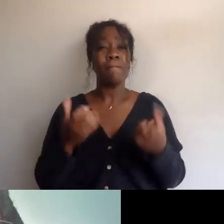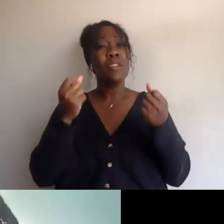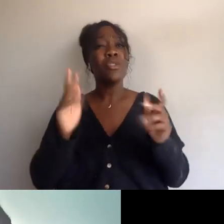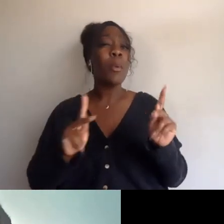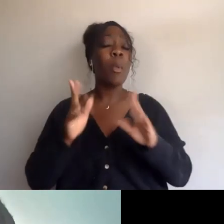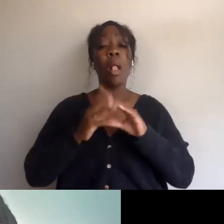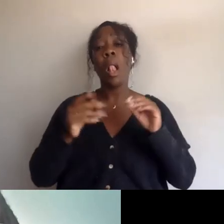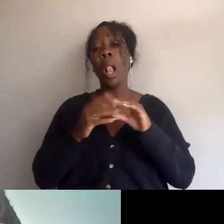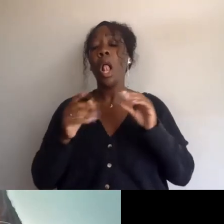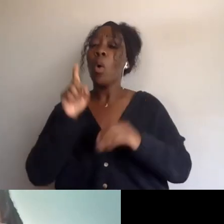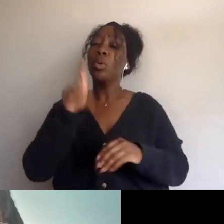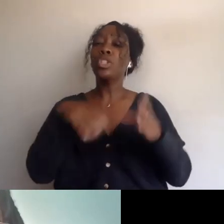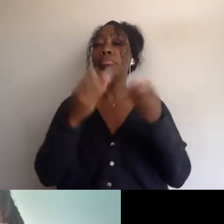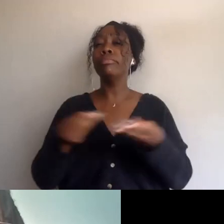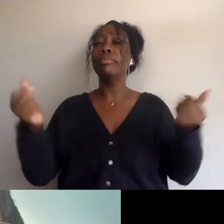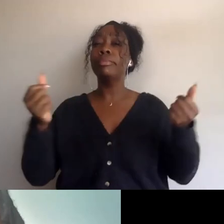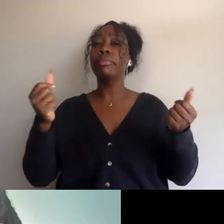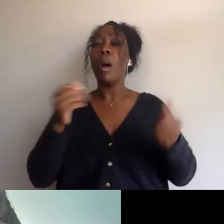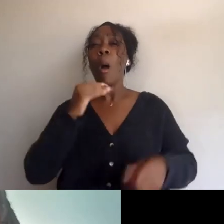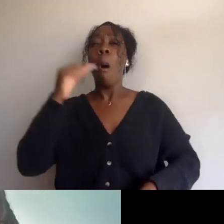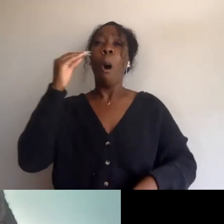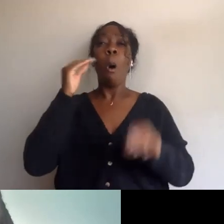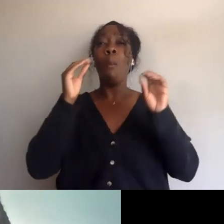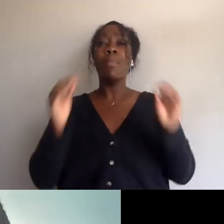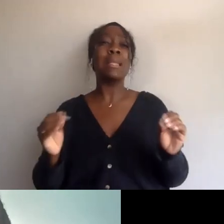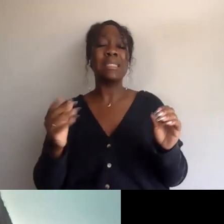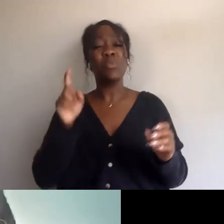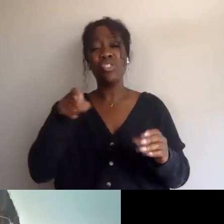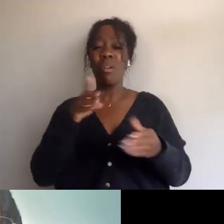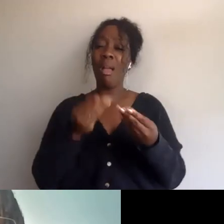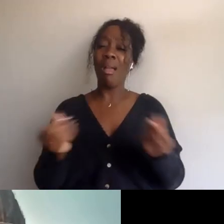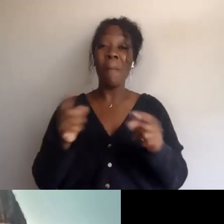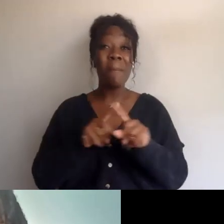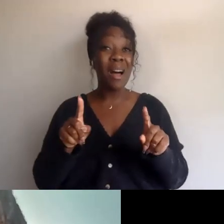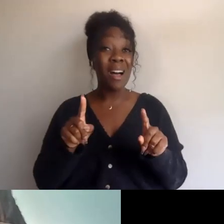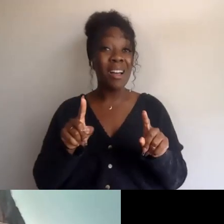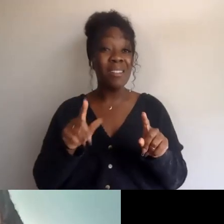and no one has tried to end homelessness with a critical race theory lens,